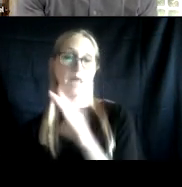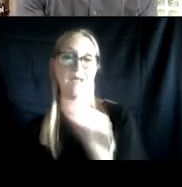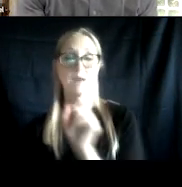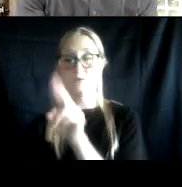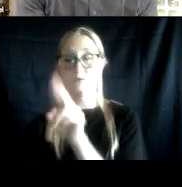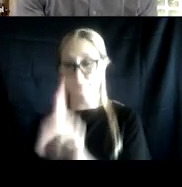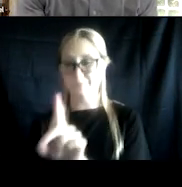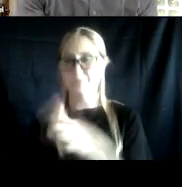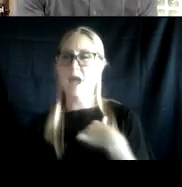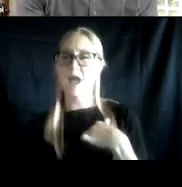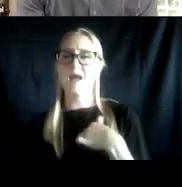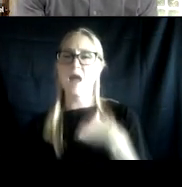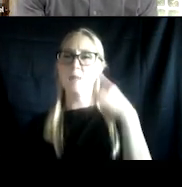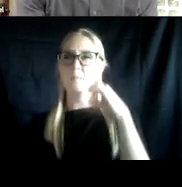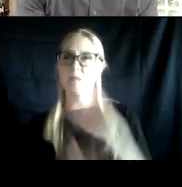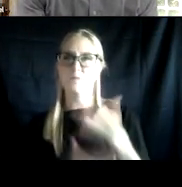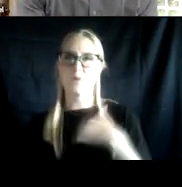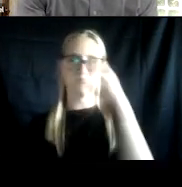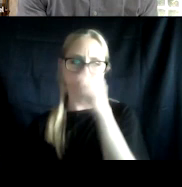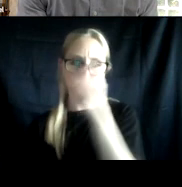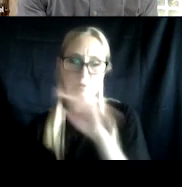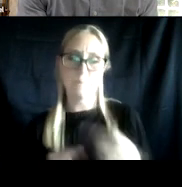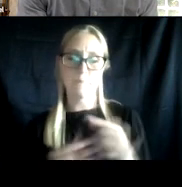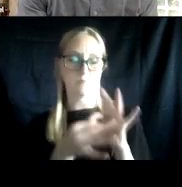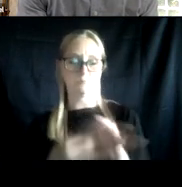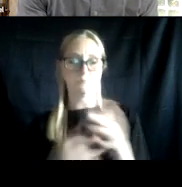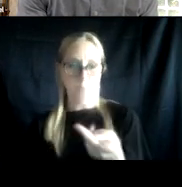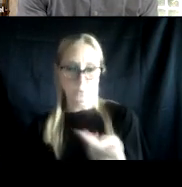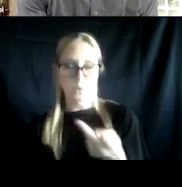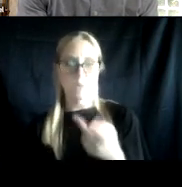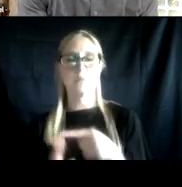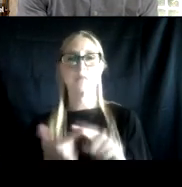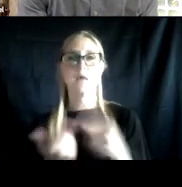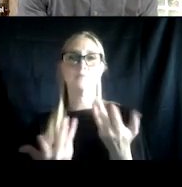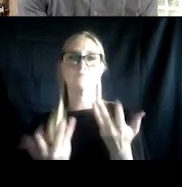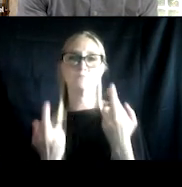in the field about things related to PTSD and substance use, and maybe we can clarify a few of those today.